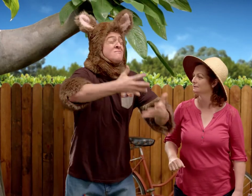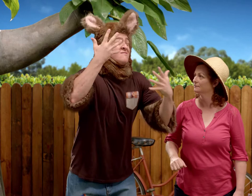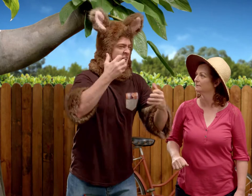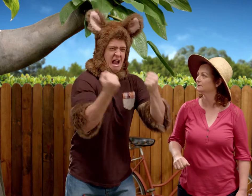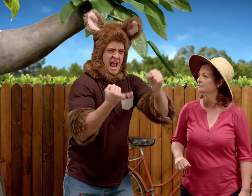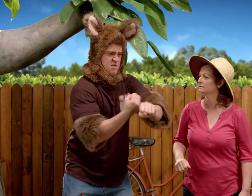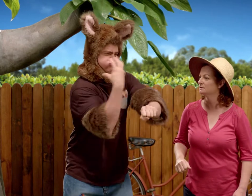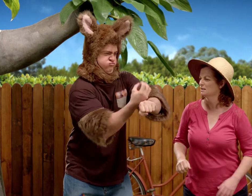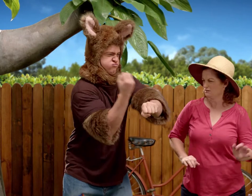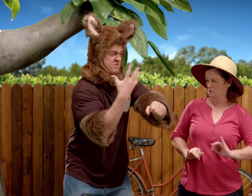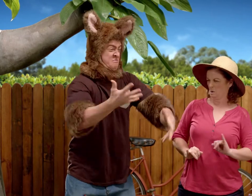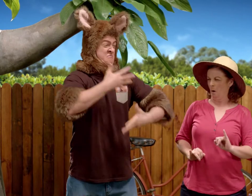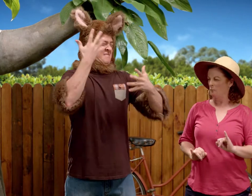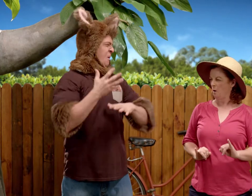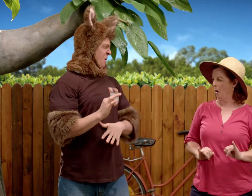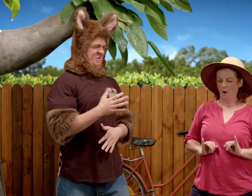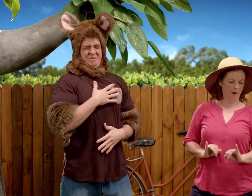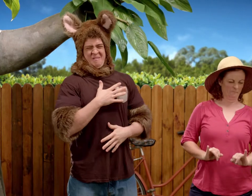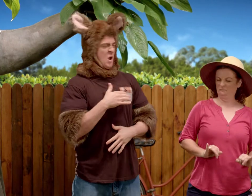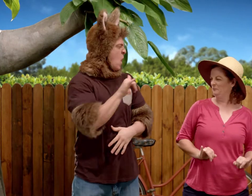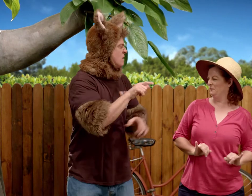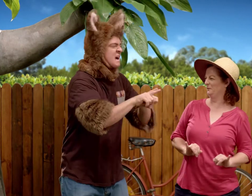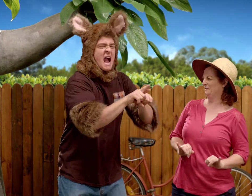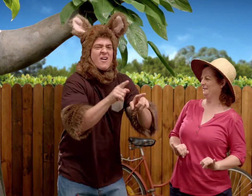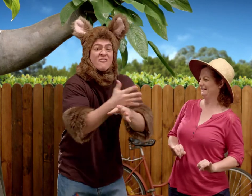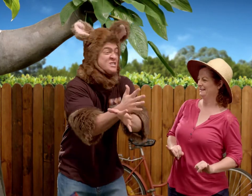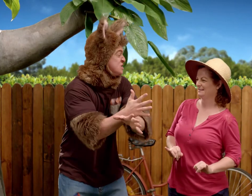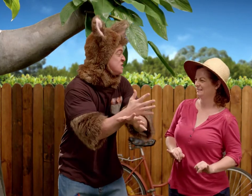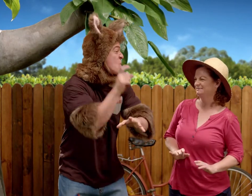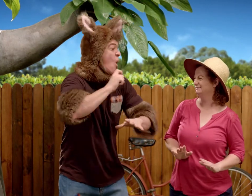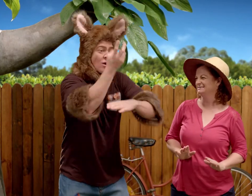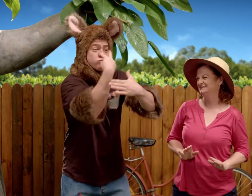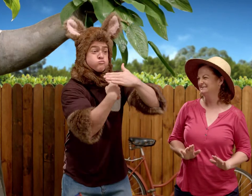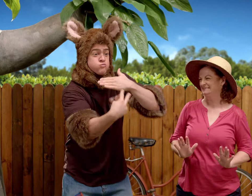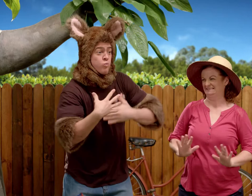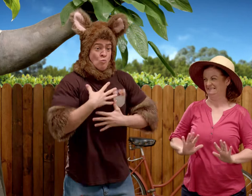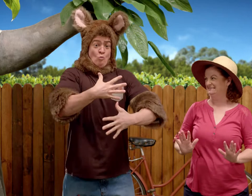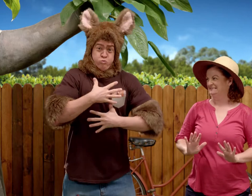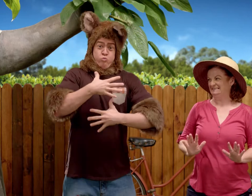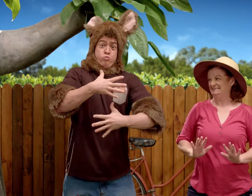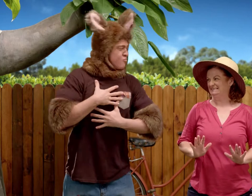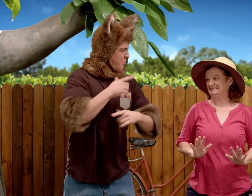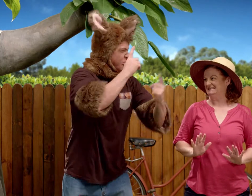I don't think I'd enjoy breathing in smoky air, or having to breath underwater like a fish.